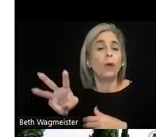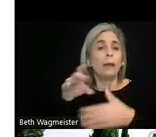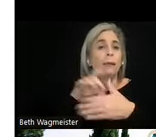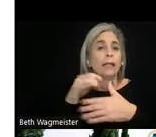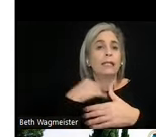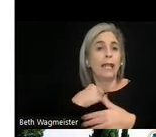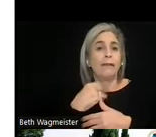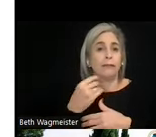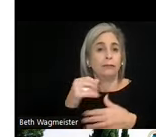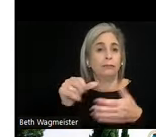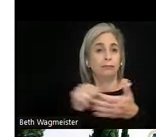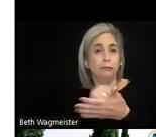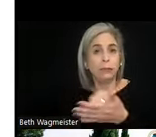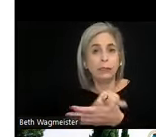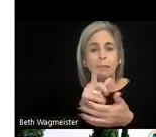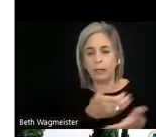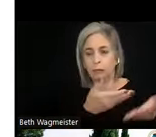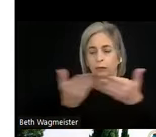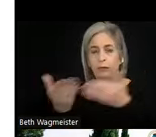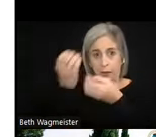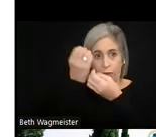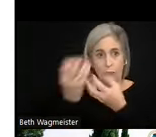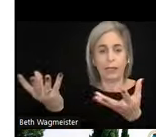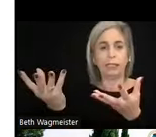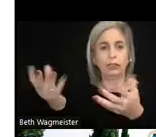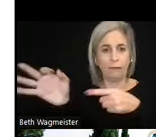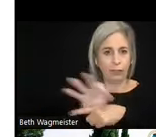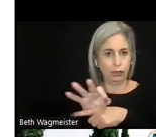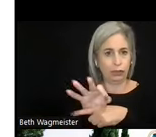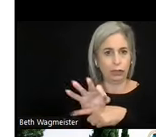they have to provide information on accessibility features and the web help